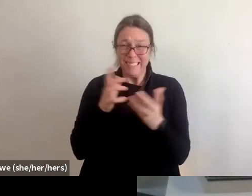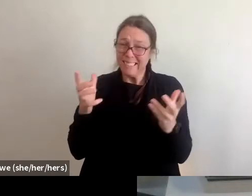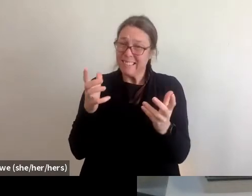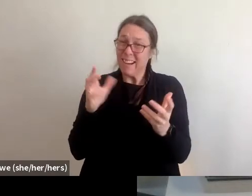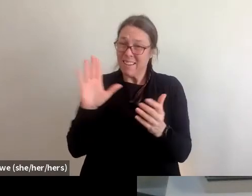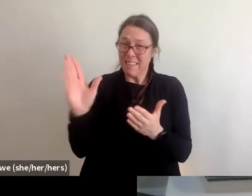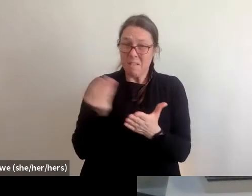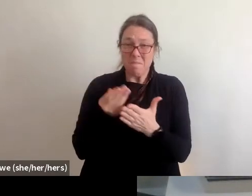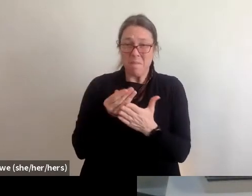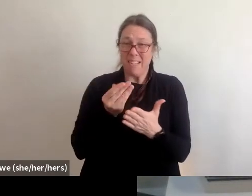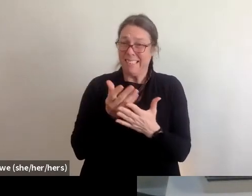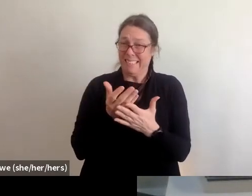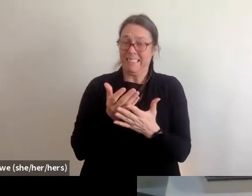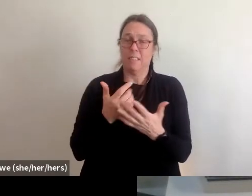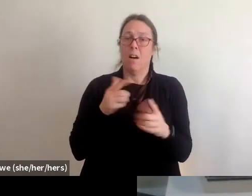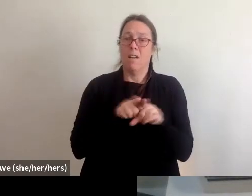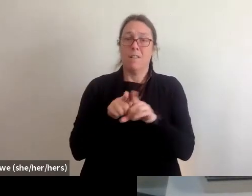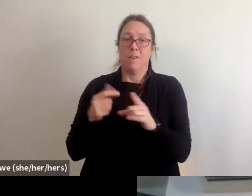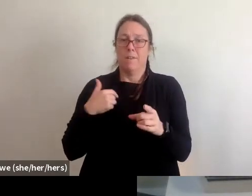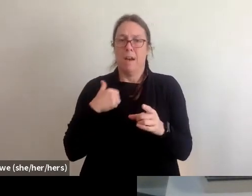and I'm not sure I would want that much cash lying around my home.